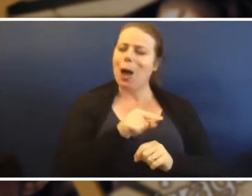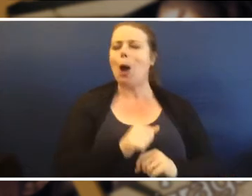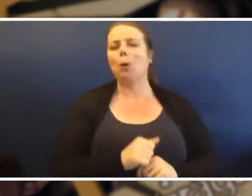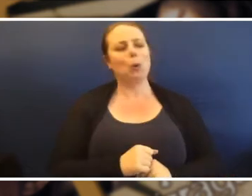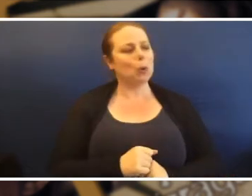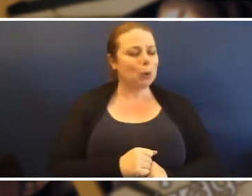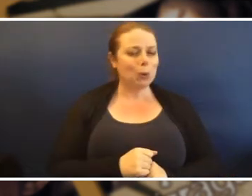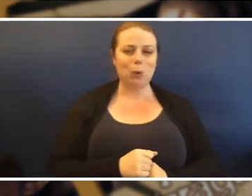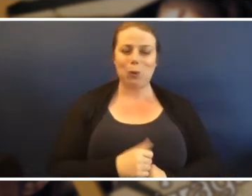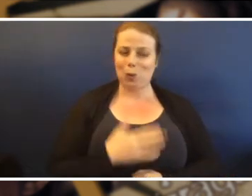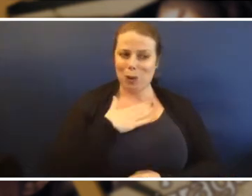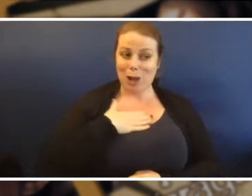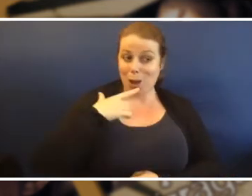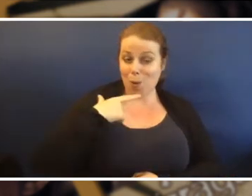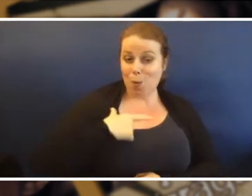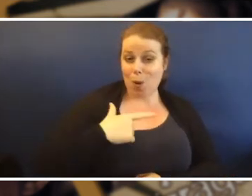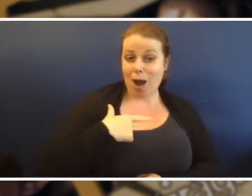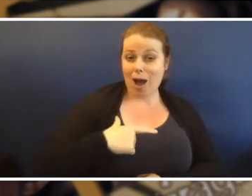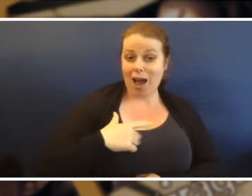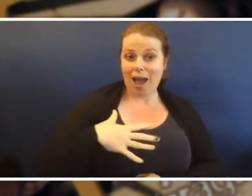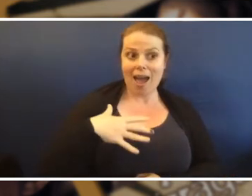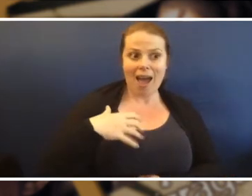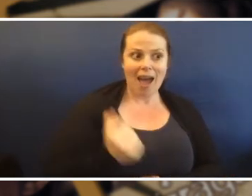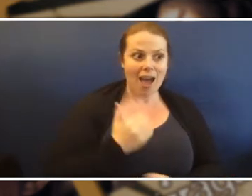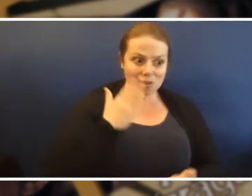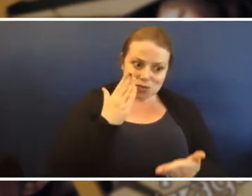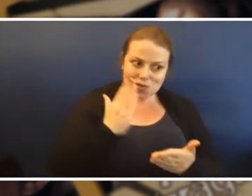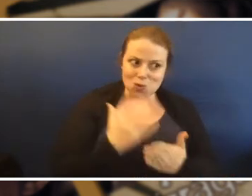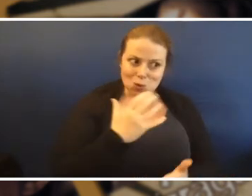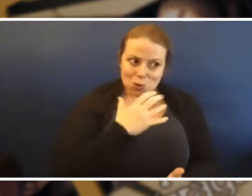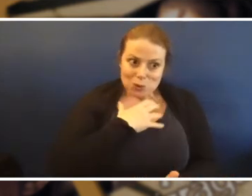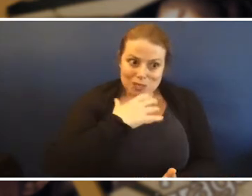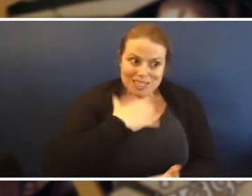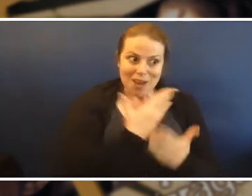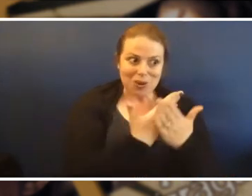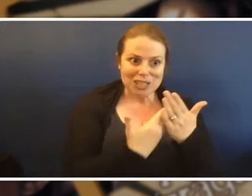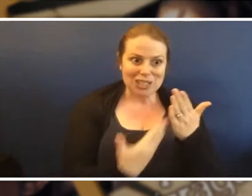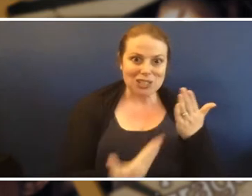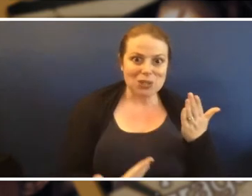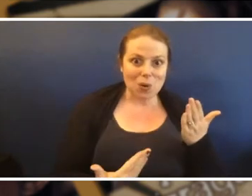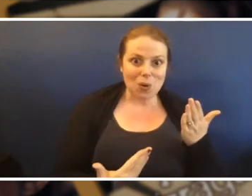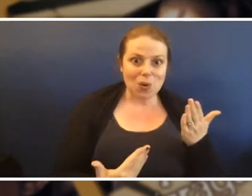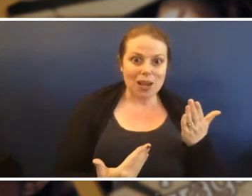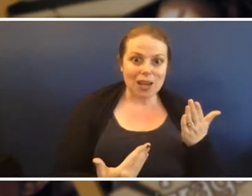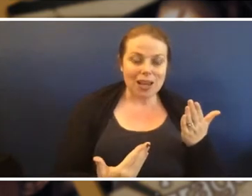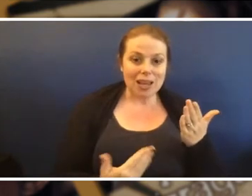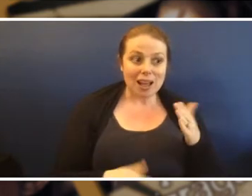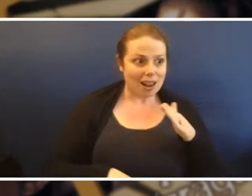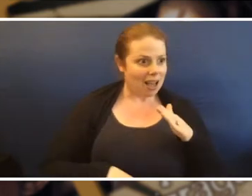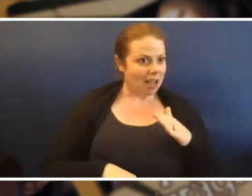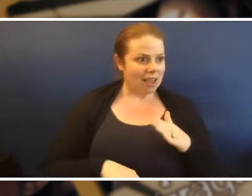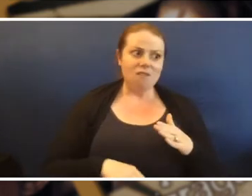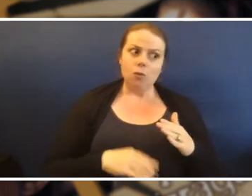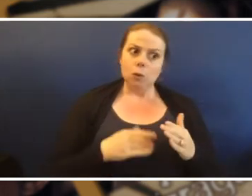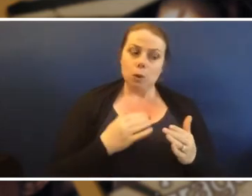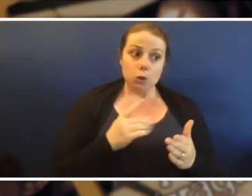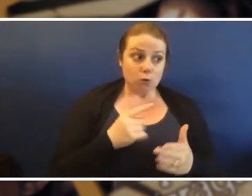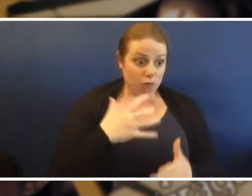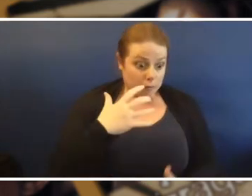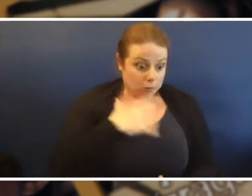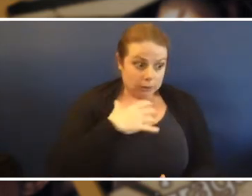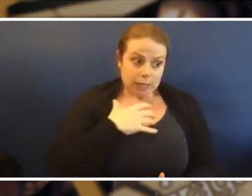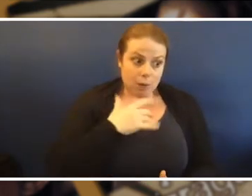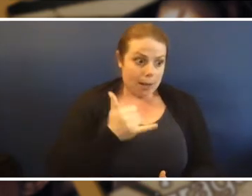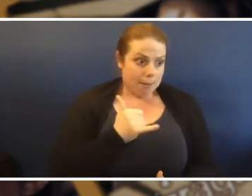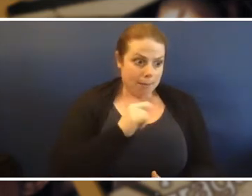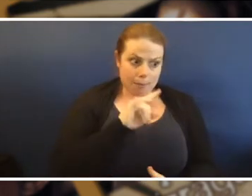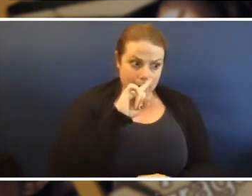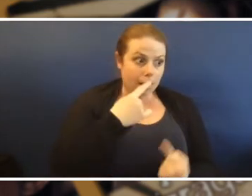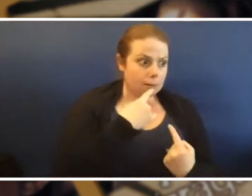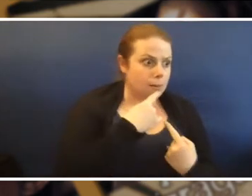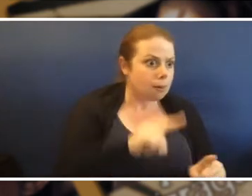because I have a really scary story. I'm so scary I don't think I should tell you